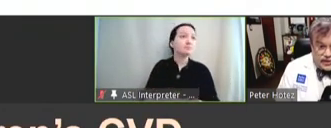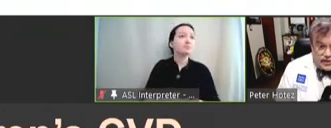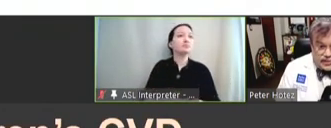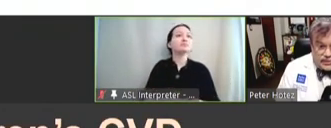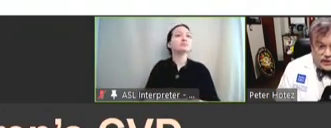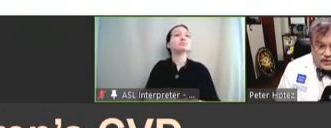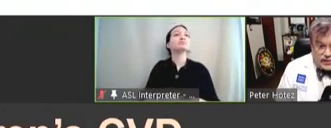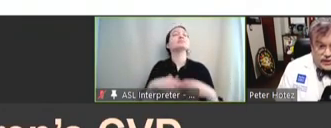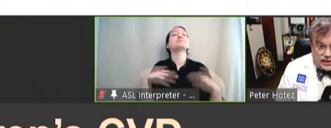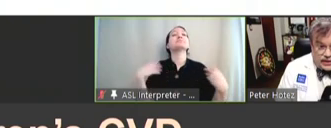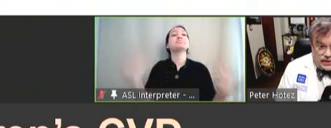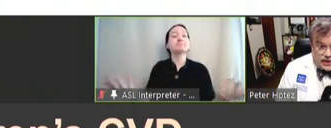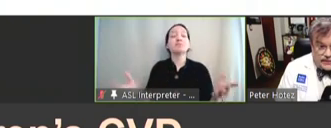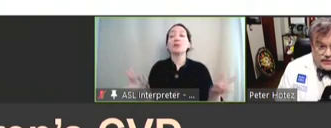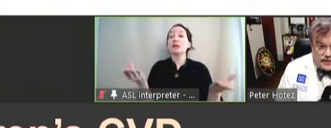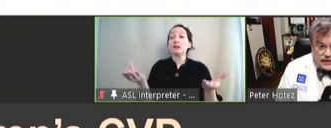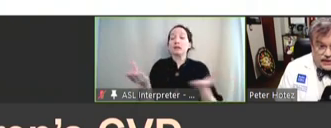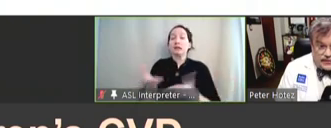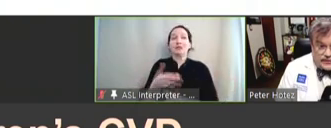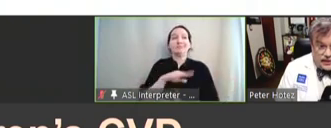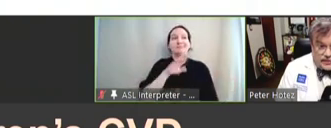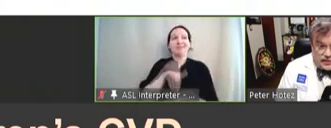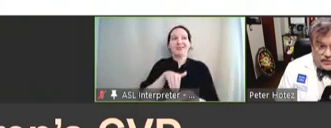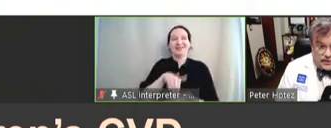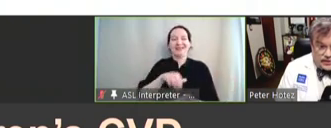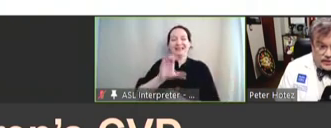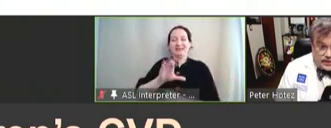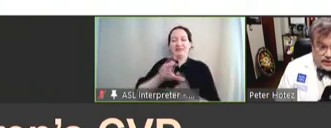So, what we do at our center for vaccine development, which is